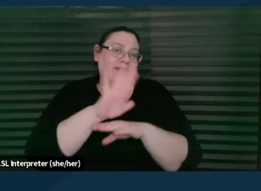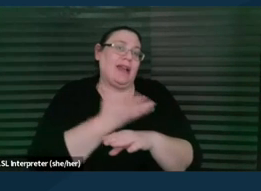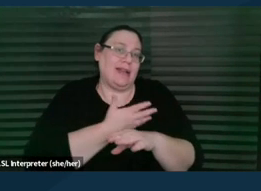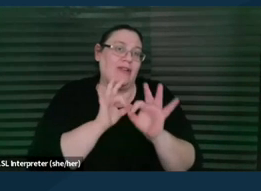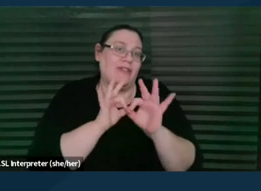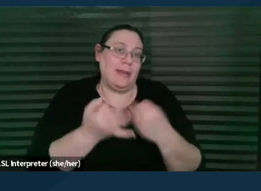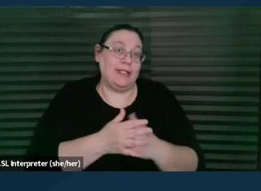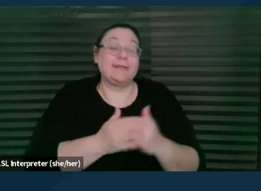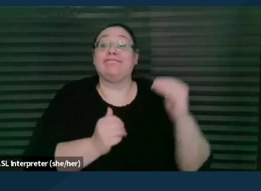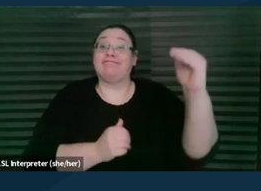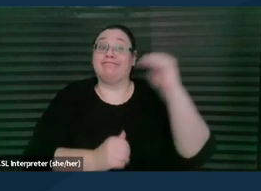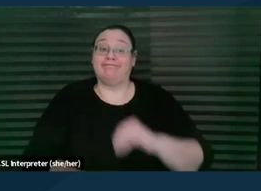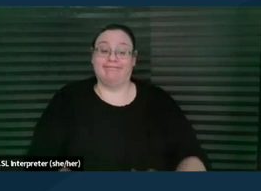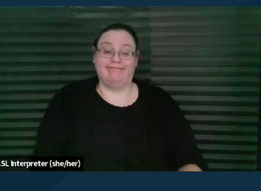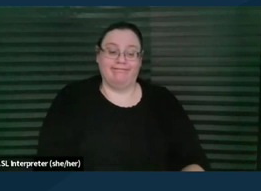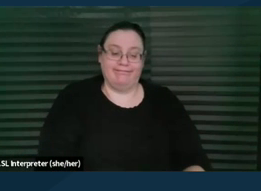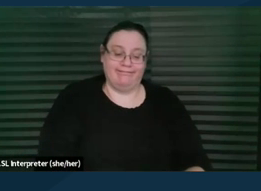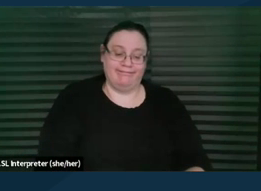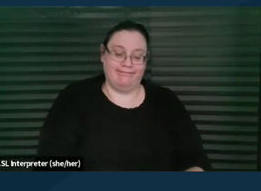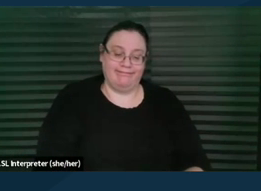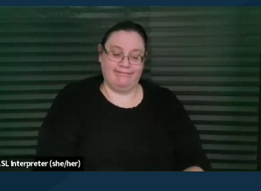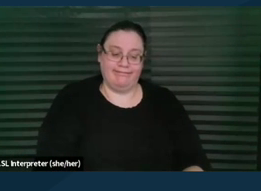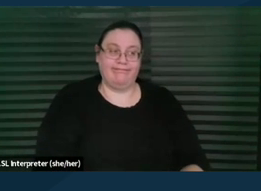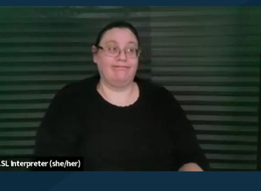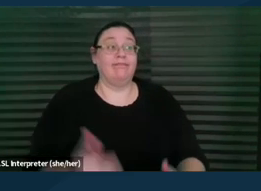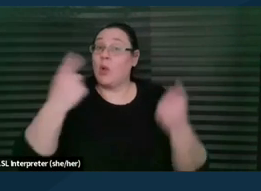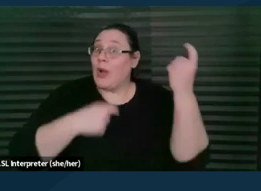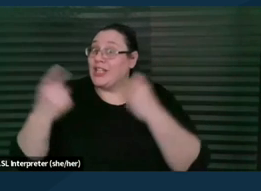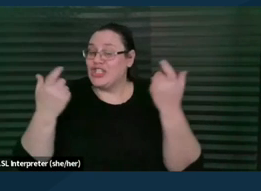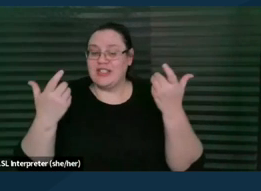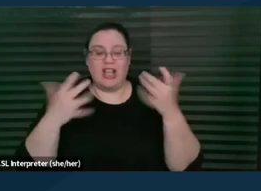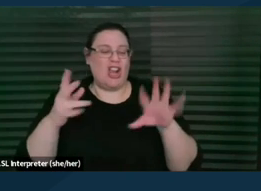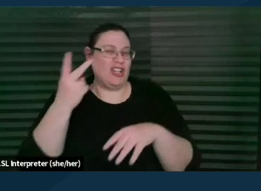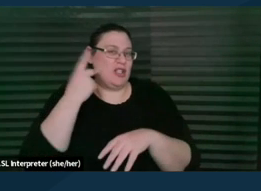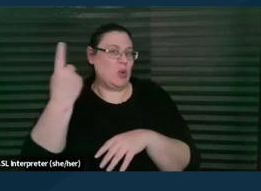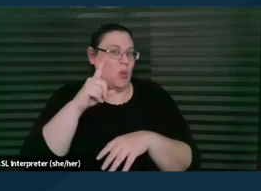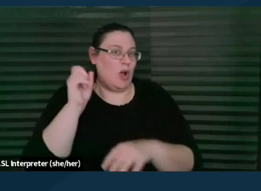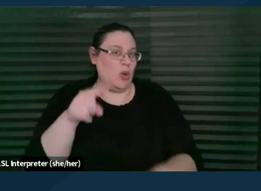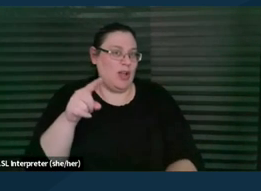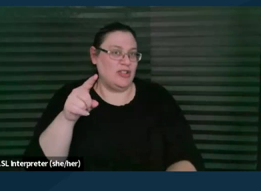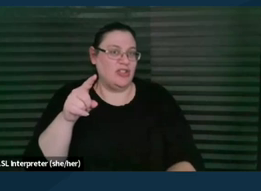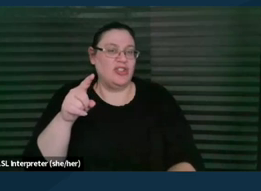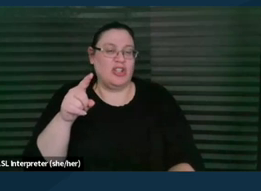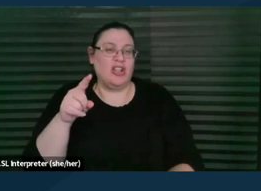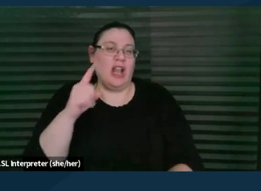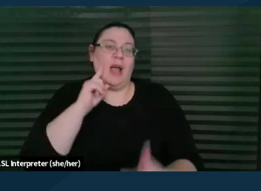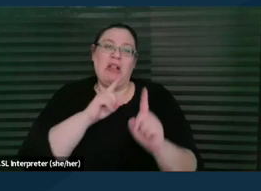Next slide please. So questions, I already see that there's one question that I'll address right away.